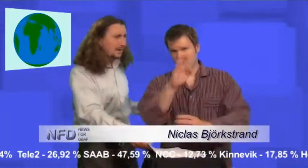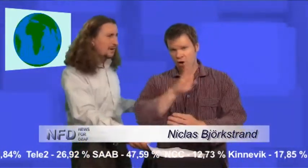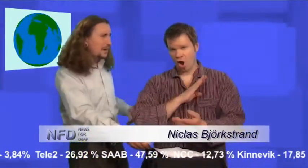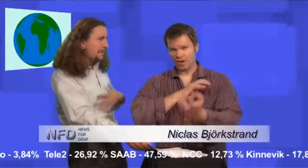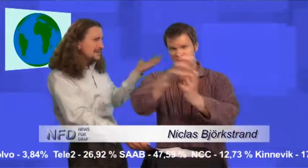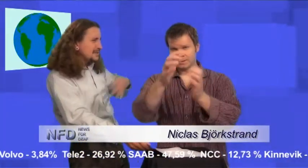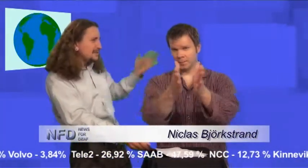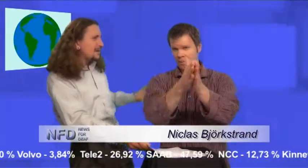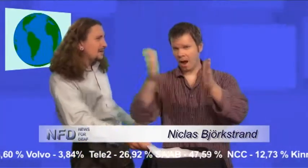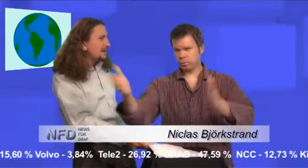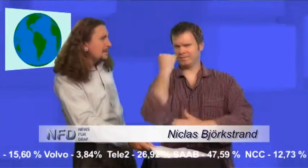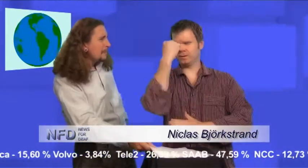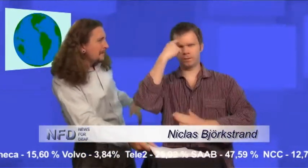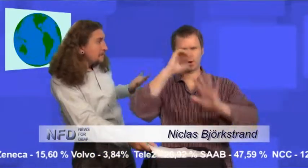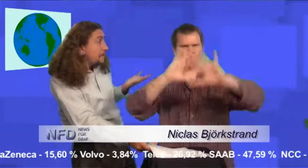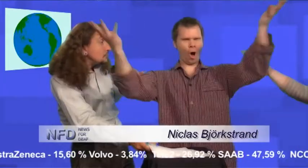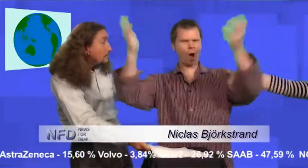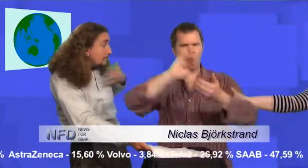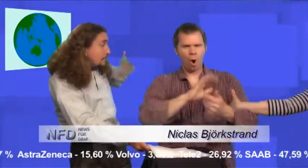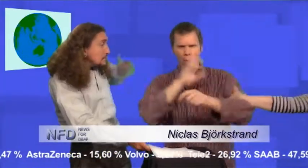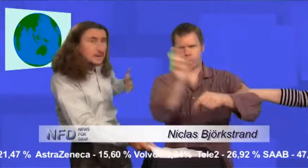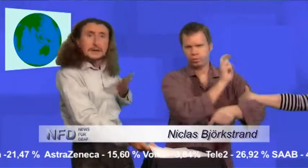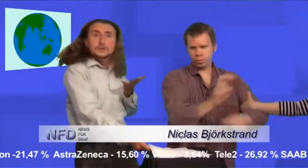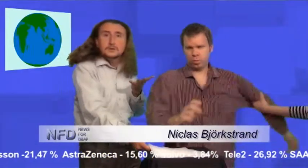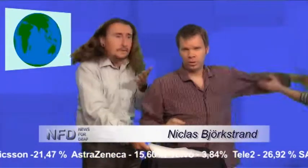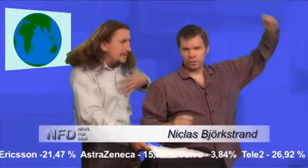If you're having a crisis, it's important to think clearly and have control.